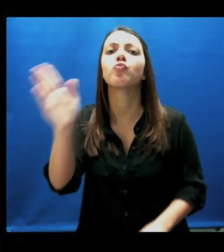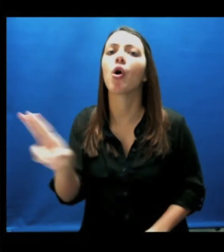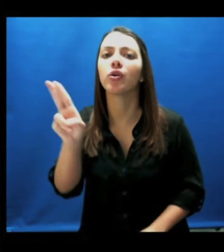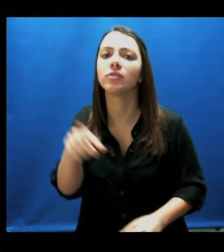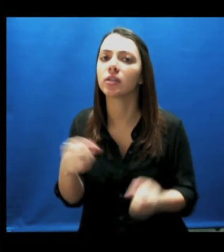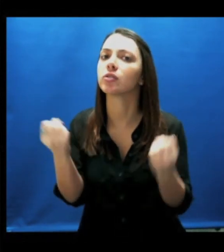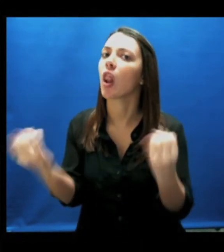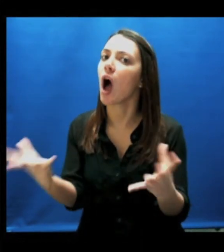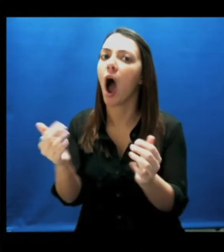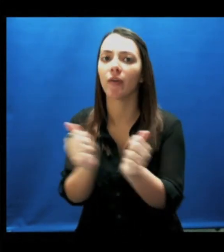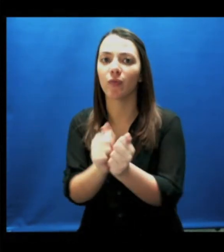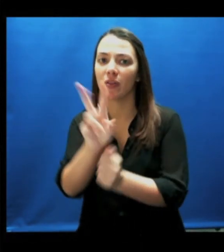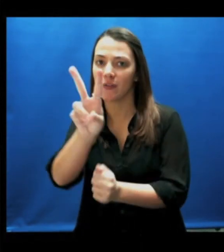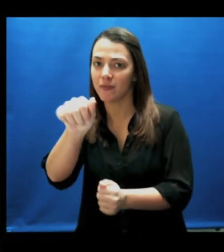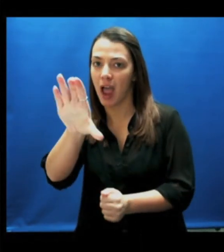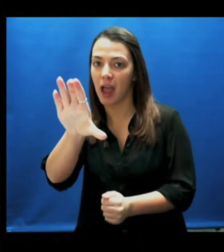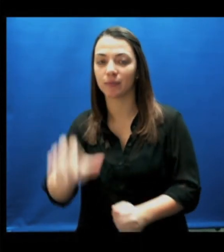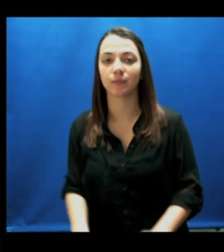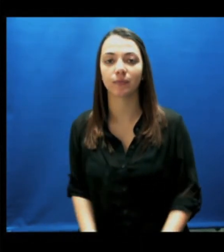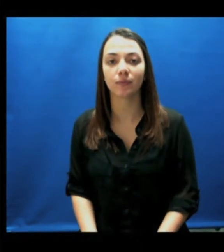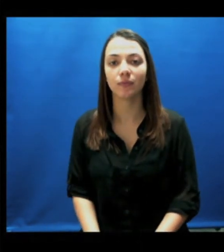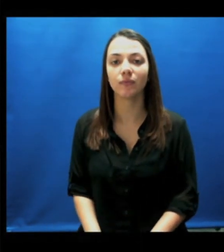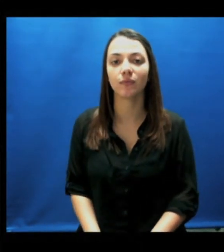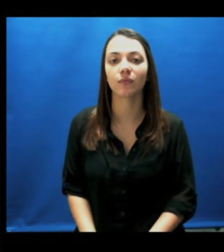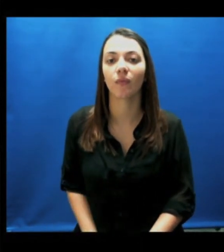You will use this a lot with the VAC community